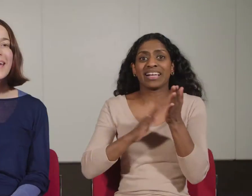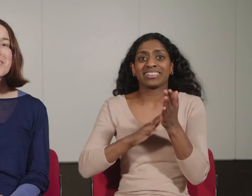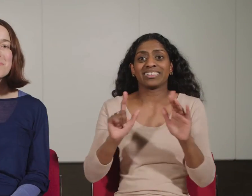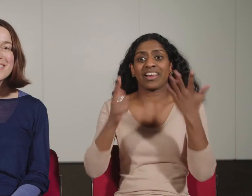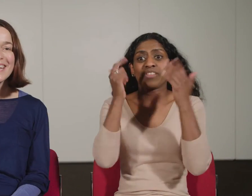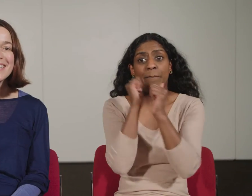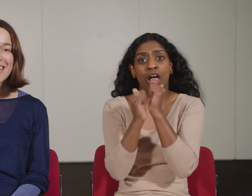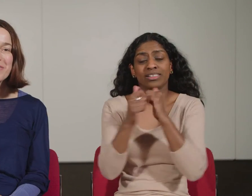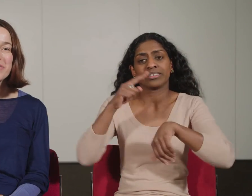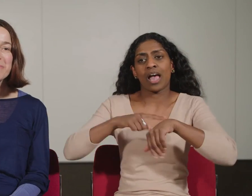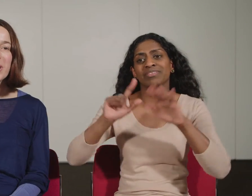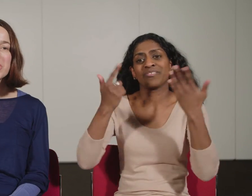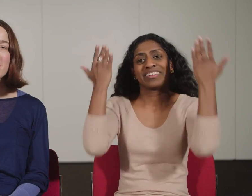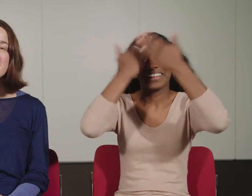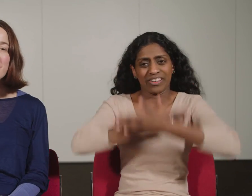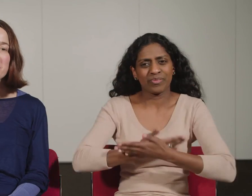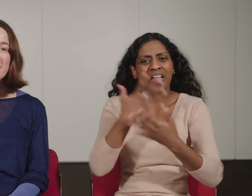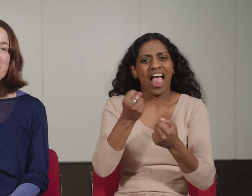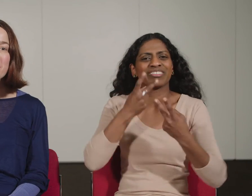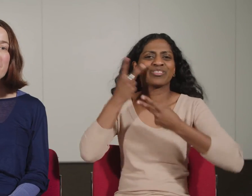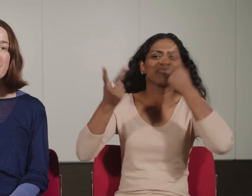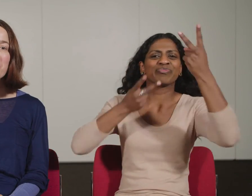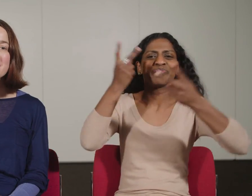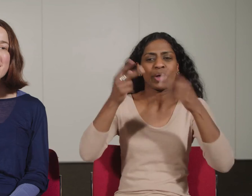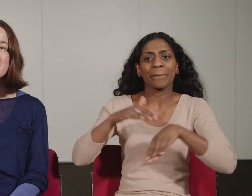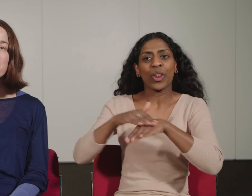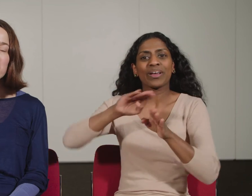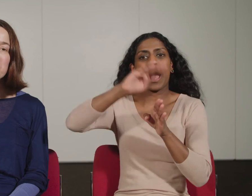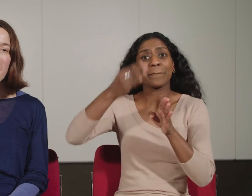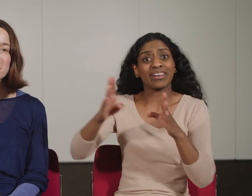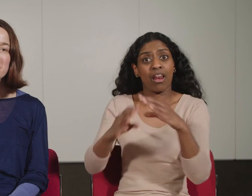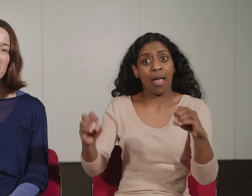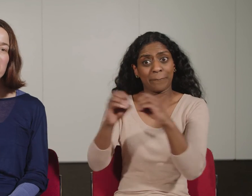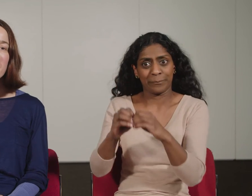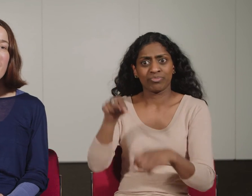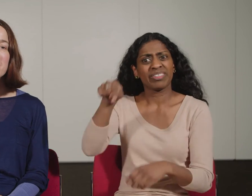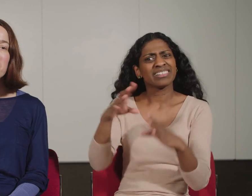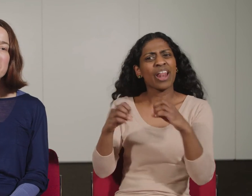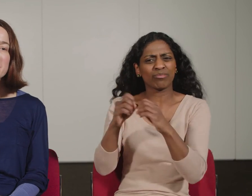Then on Monday 7th of March at 7pm we have Carousel’s Blue Camel Club, a club night